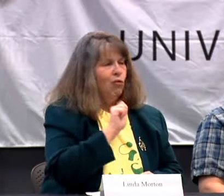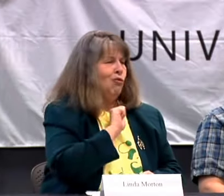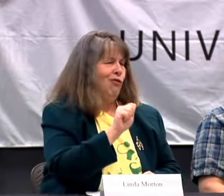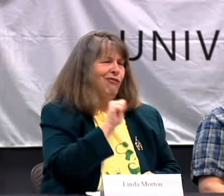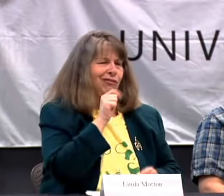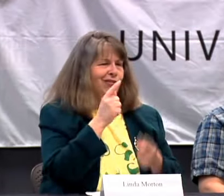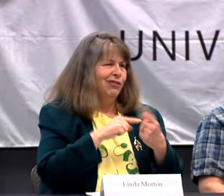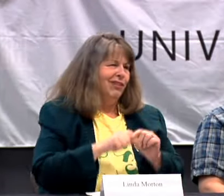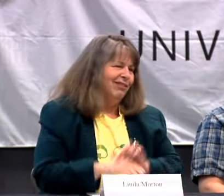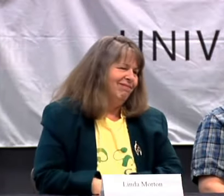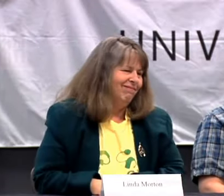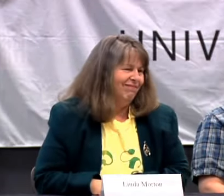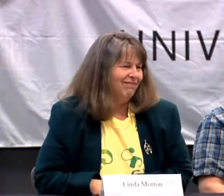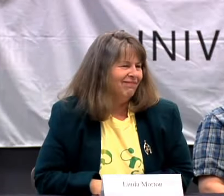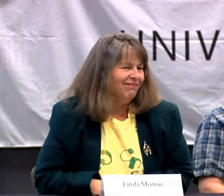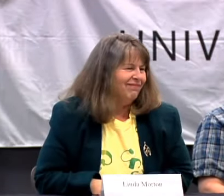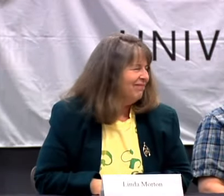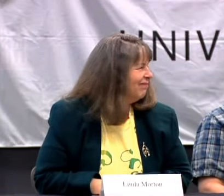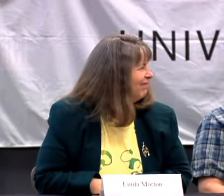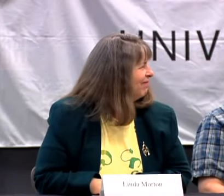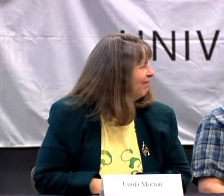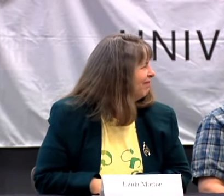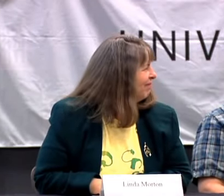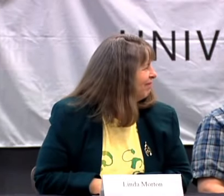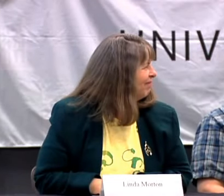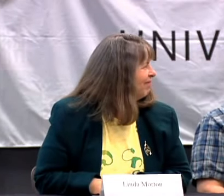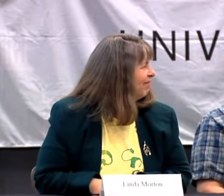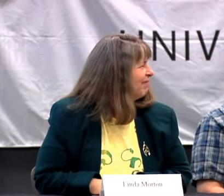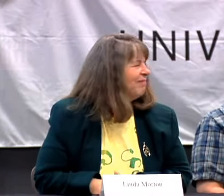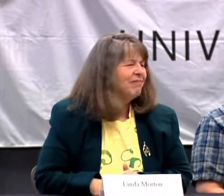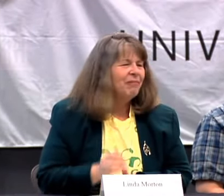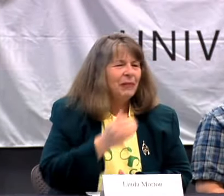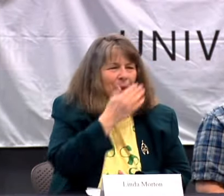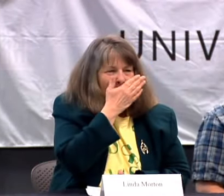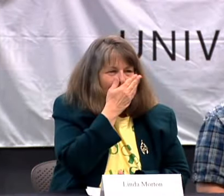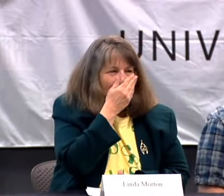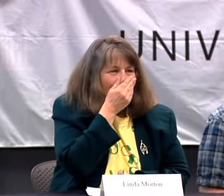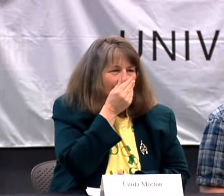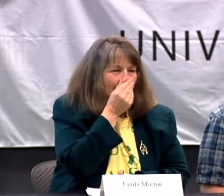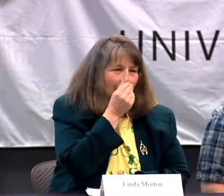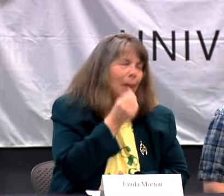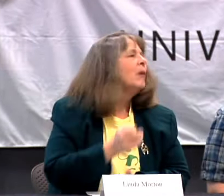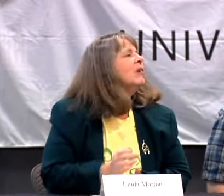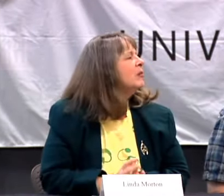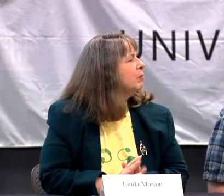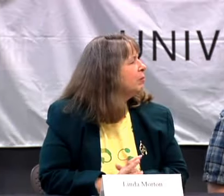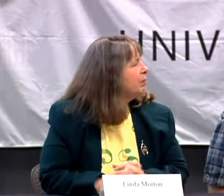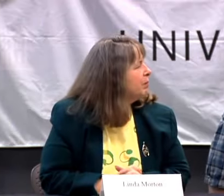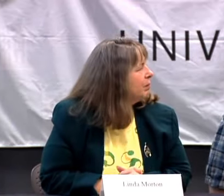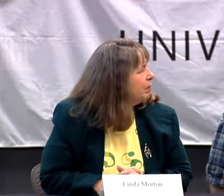DEAF PEOPLE AND WE WERE SIMILAR. SO MY FAMILY'S ALL HEARING. SO I FINALLY FELT CONNECTED WITH ONE GROUP.